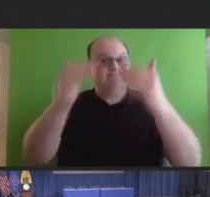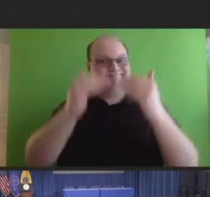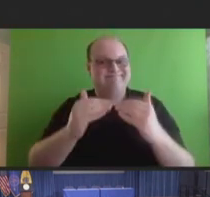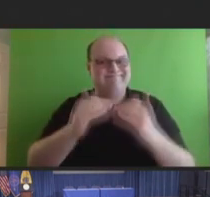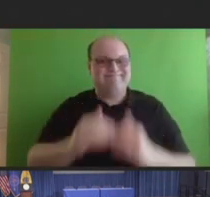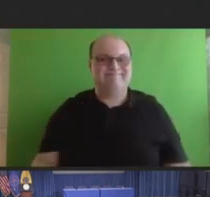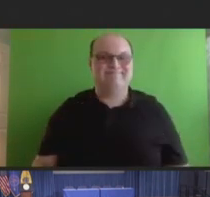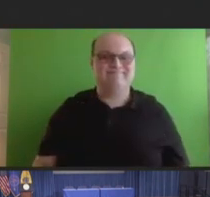please.